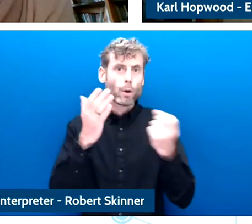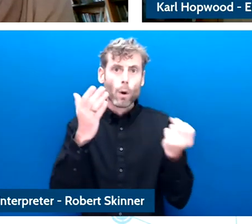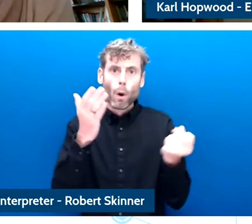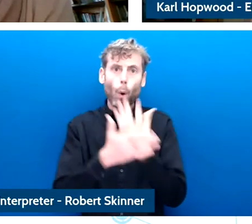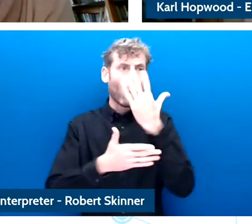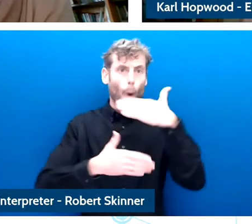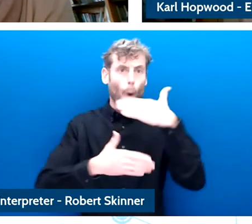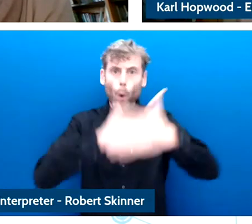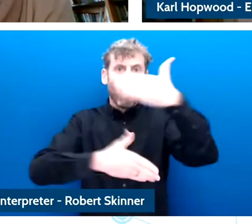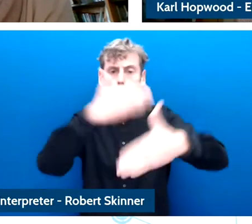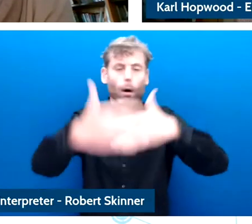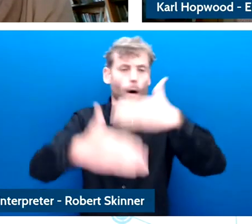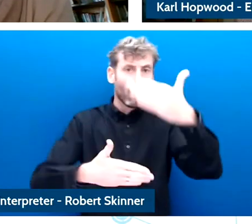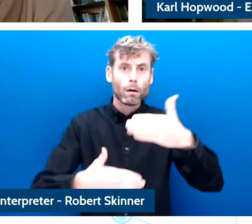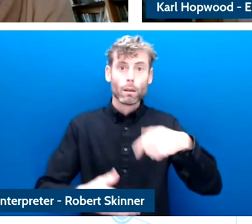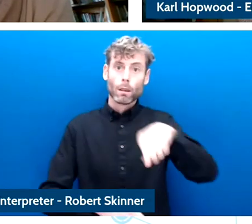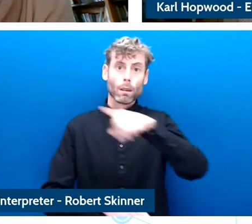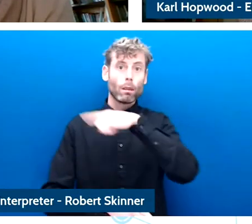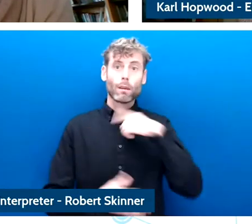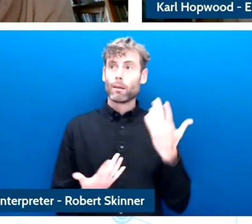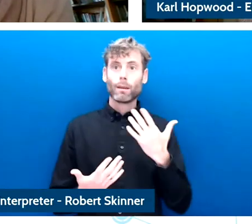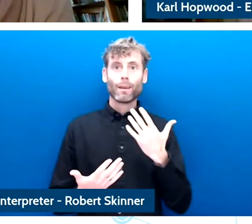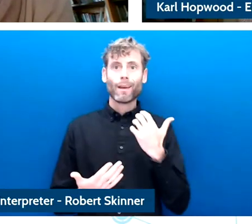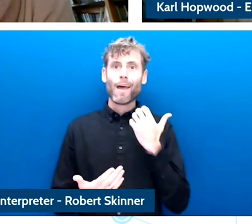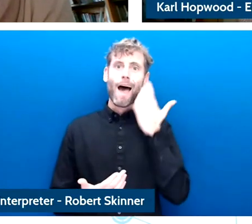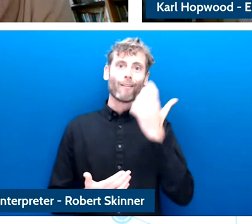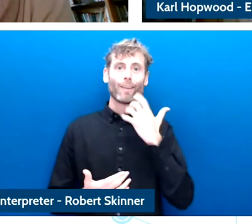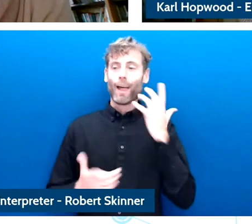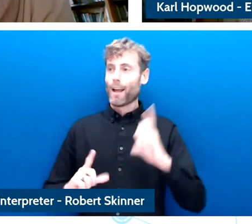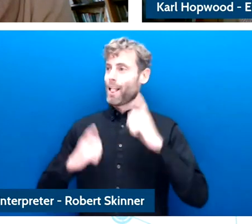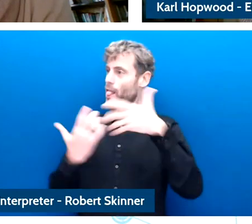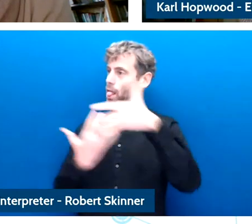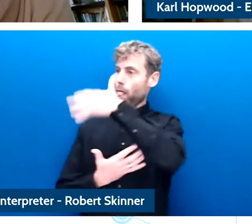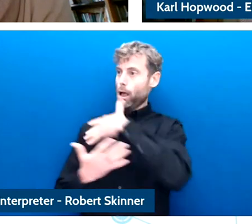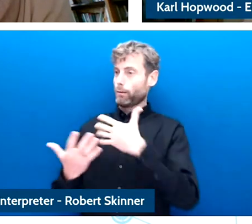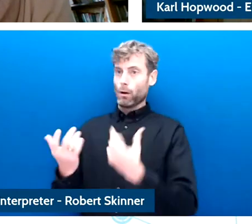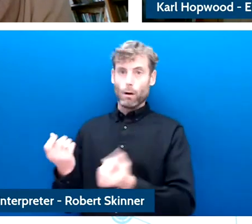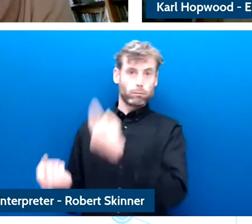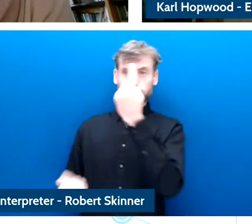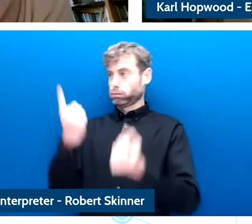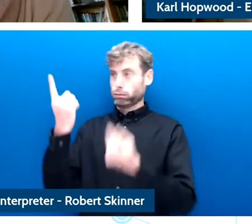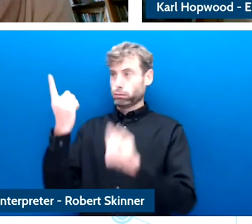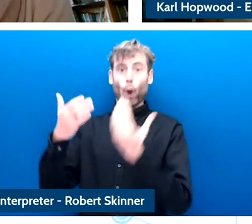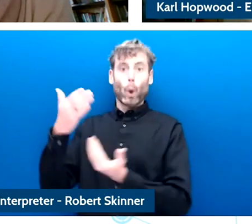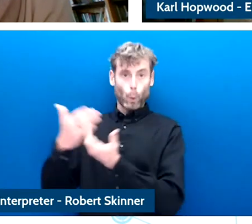going to try and pick up a lot of these questions in the deep dive but there is